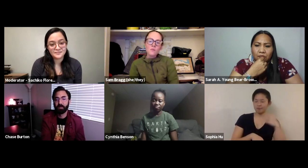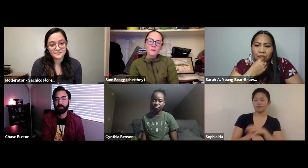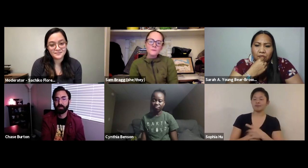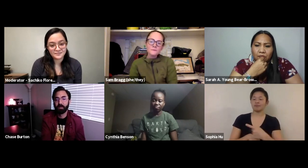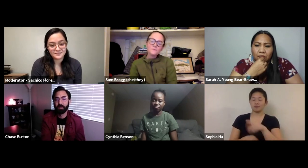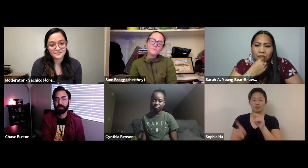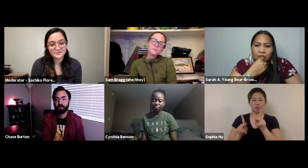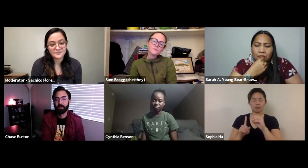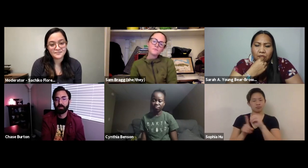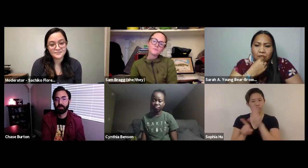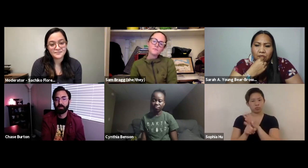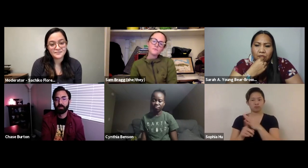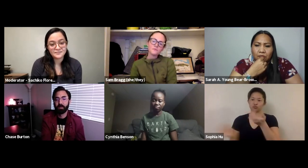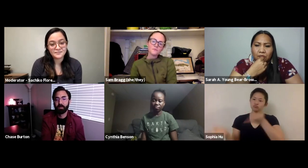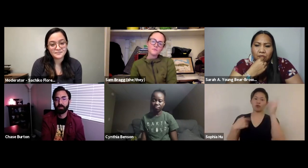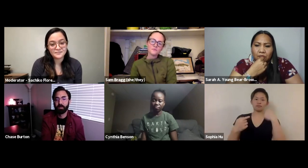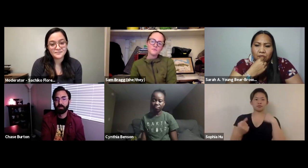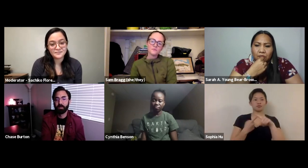the Environmental Protection Agency (EPA) so again that was about four and a half years